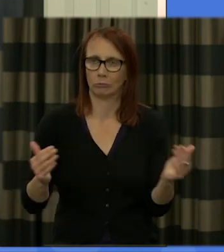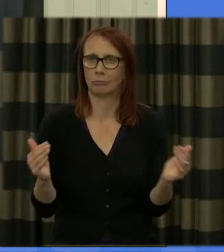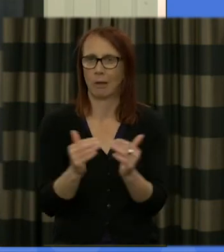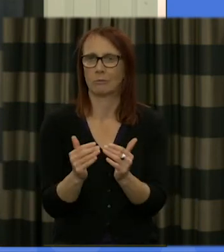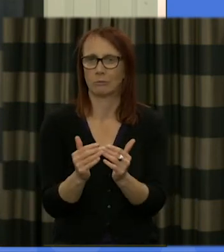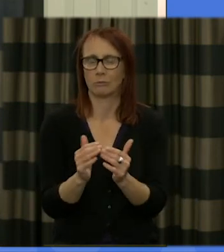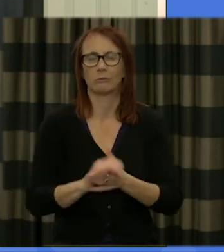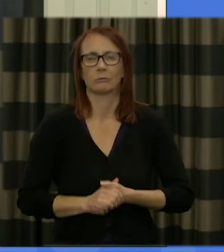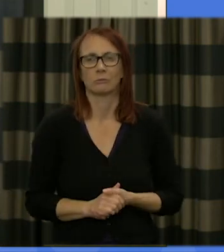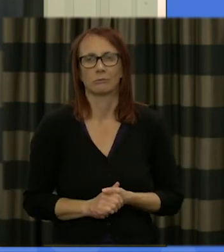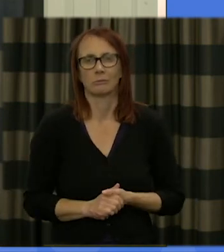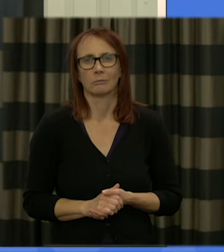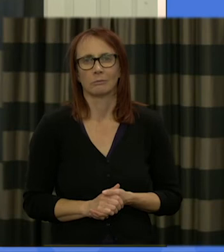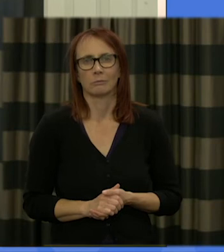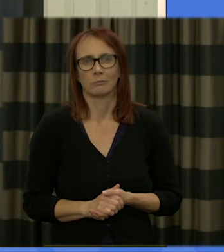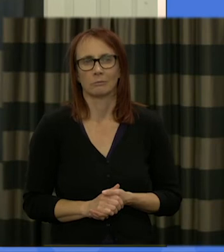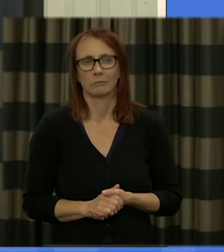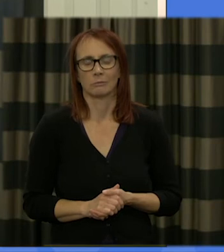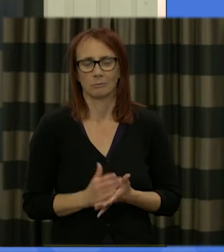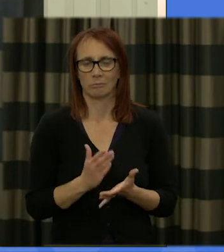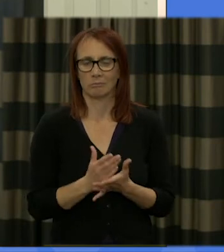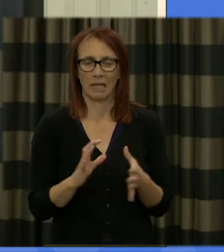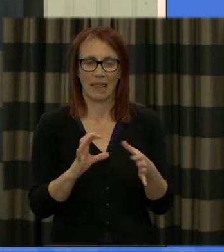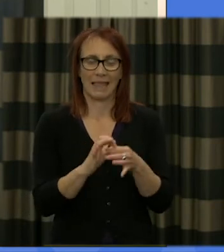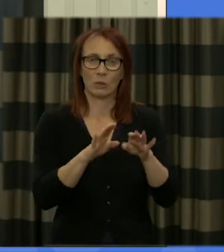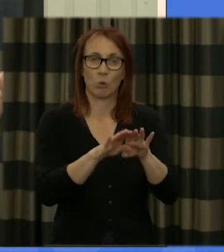to say that it it builds in issues around fairness about tackling